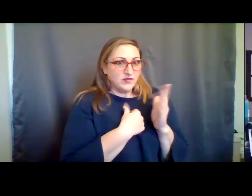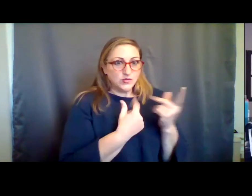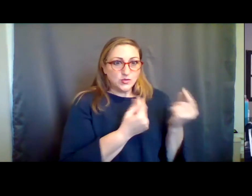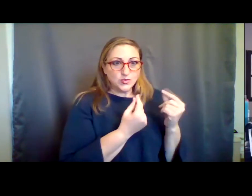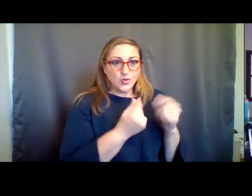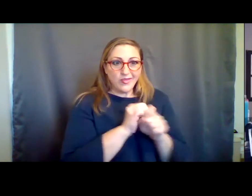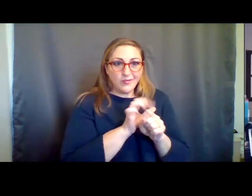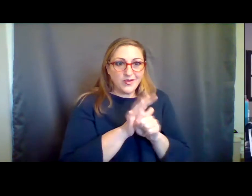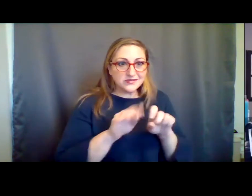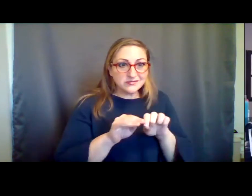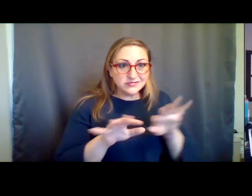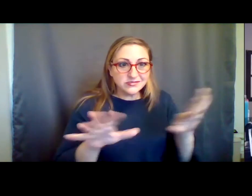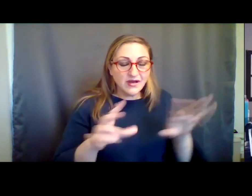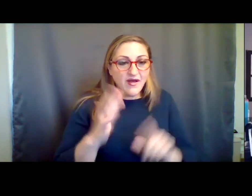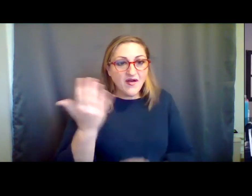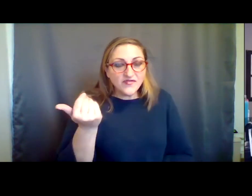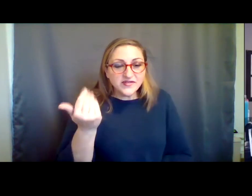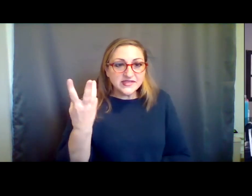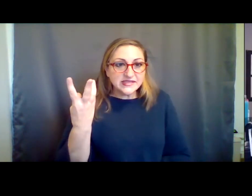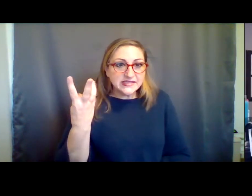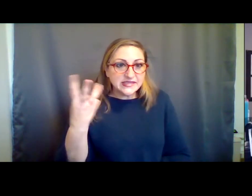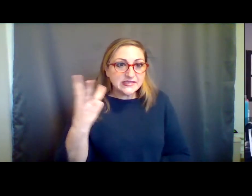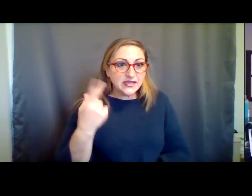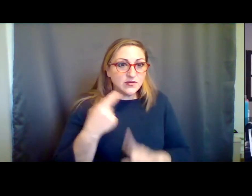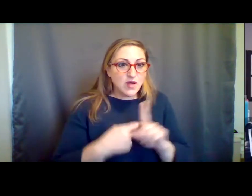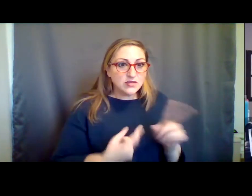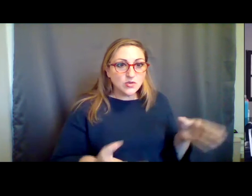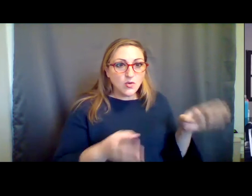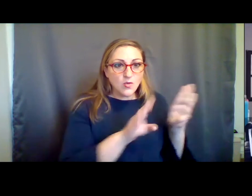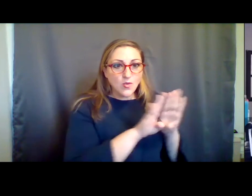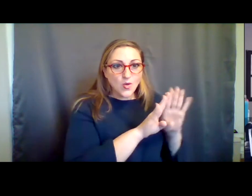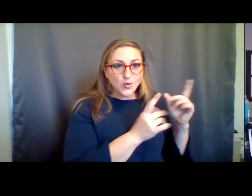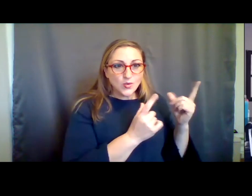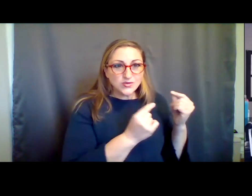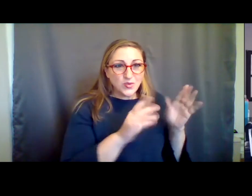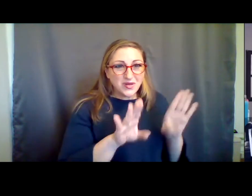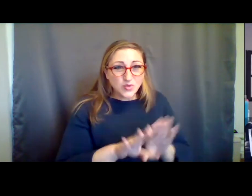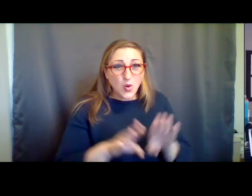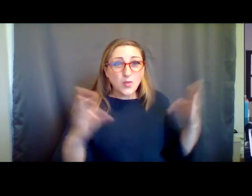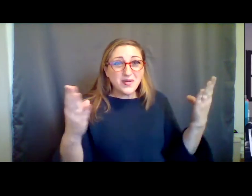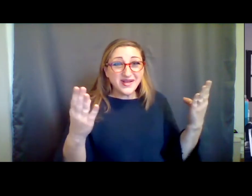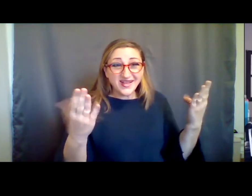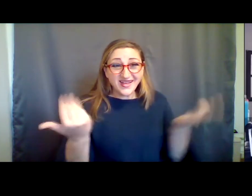have really struggled with the pandemic . Obviously with 15, 16 months of being